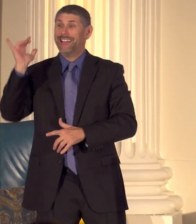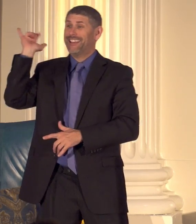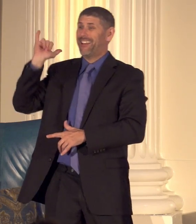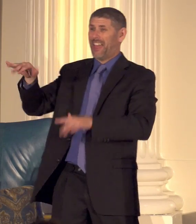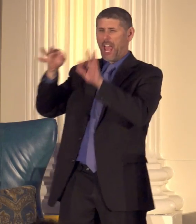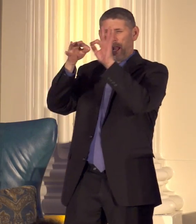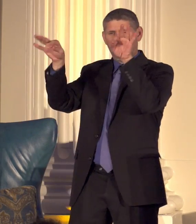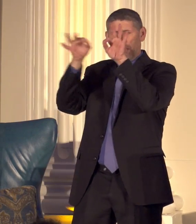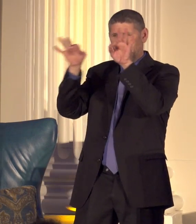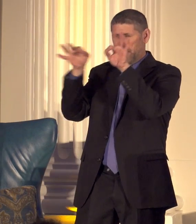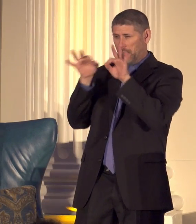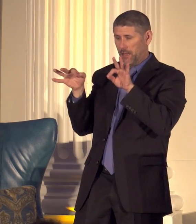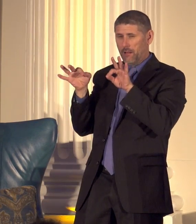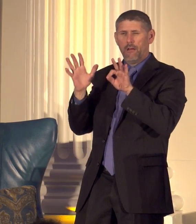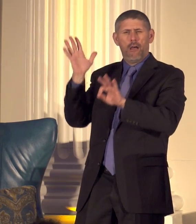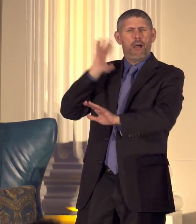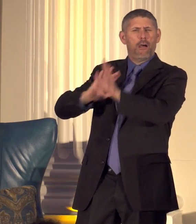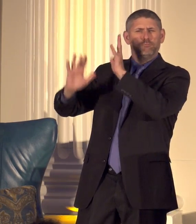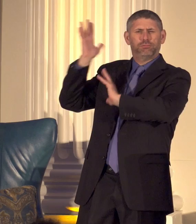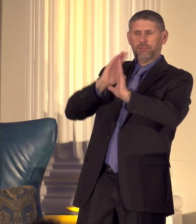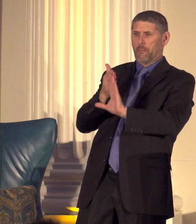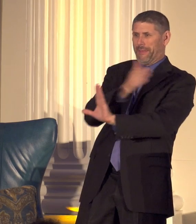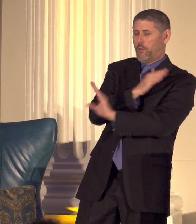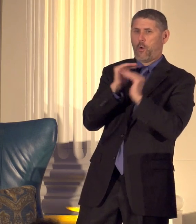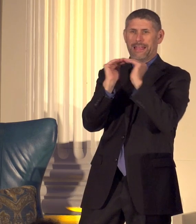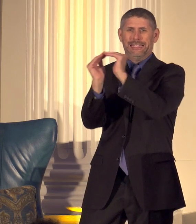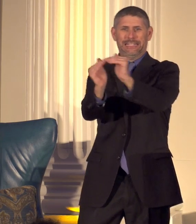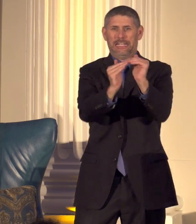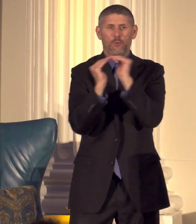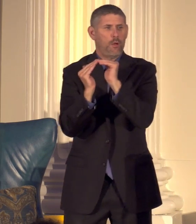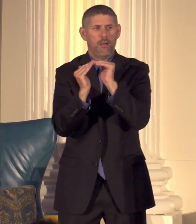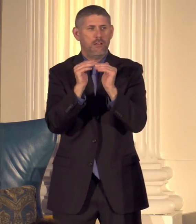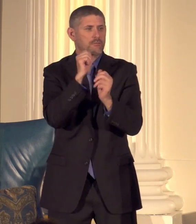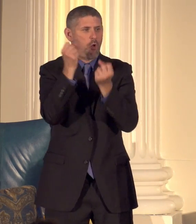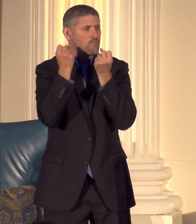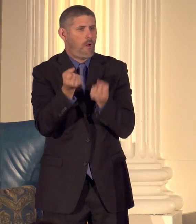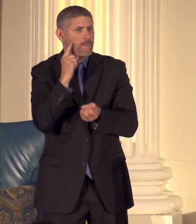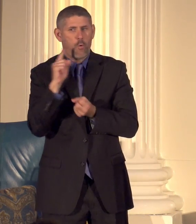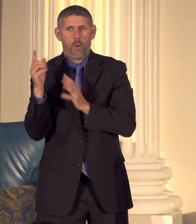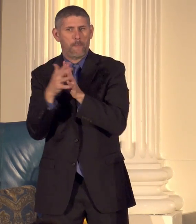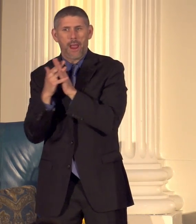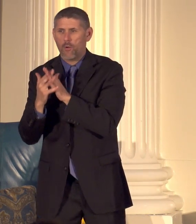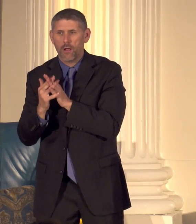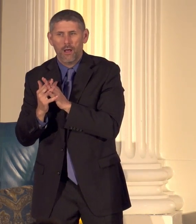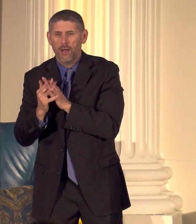equality was not a strong point for America but it wasn't about that current